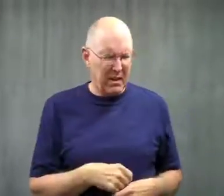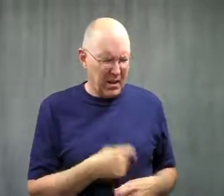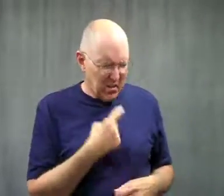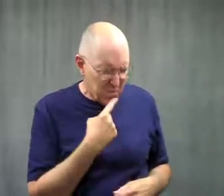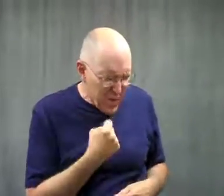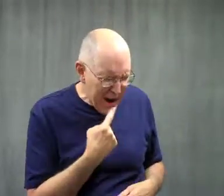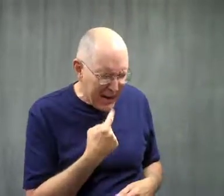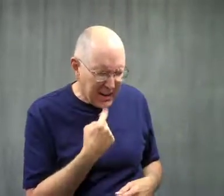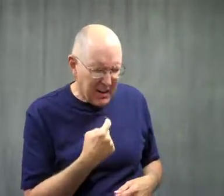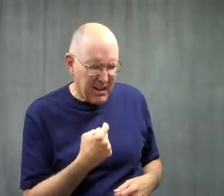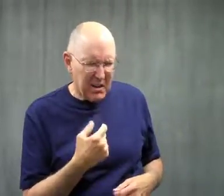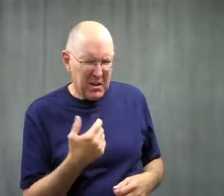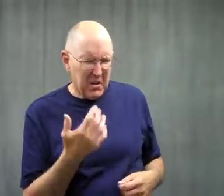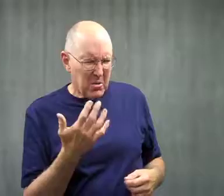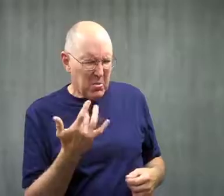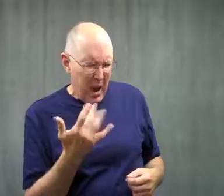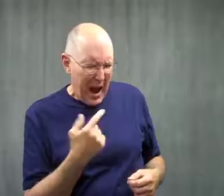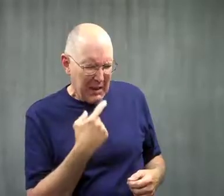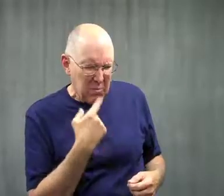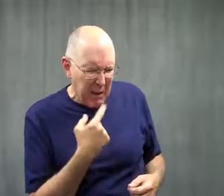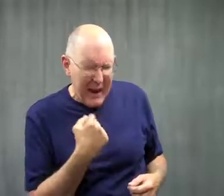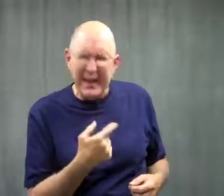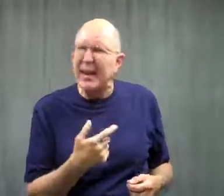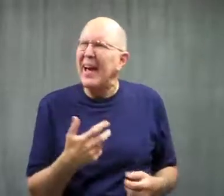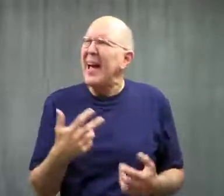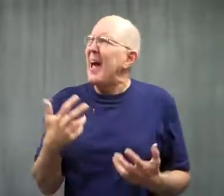The lady said, "Red? Why red?"